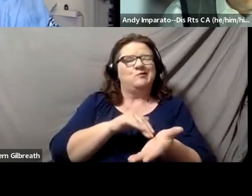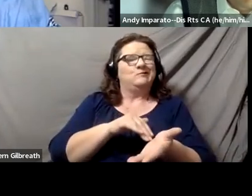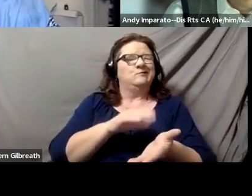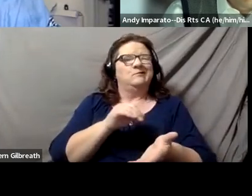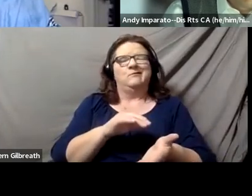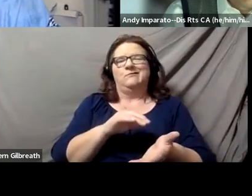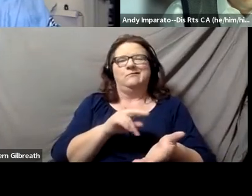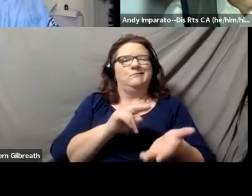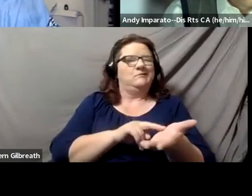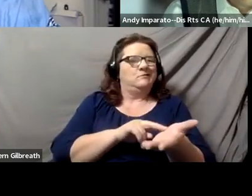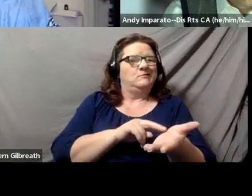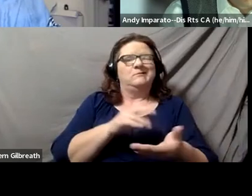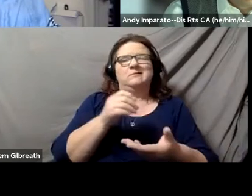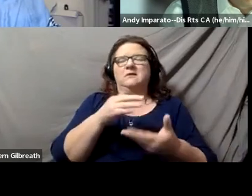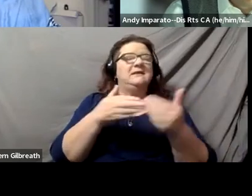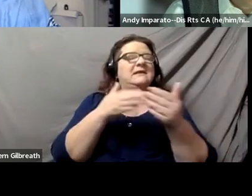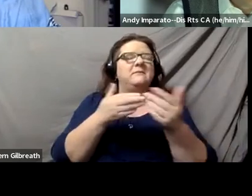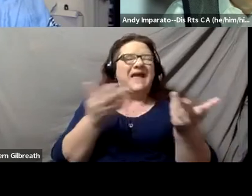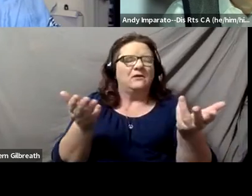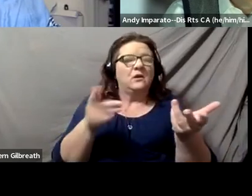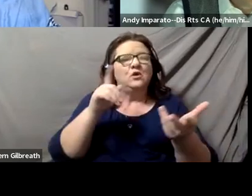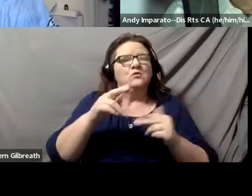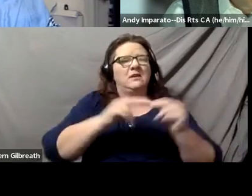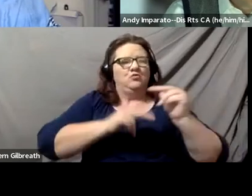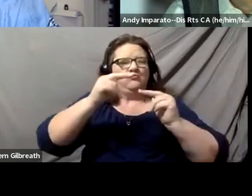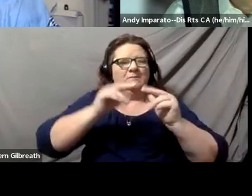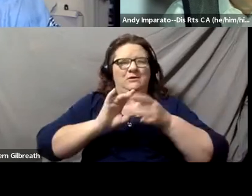or you are playing another role, is you need to build a relationship with the patient.